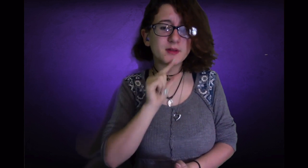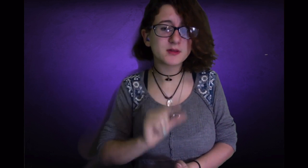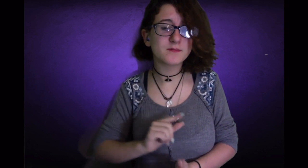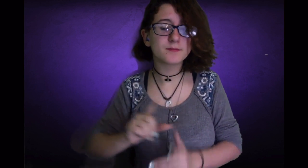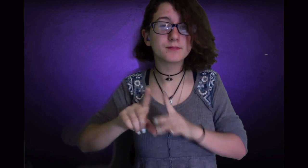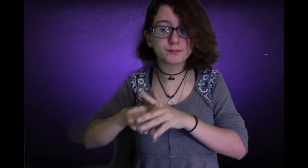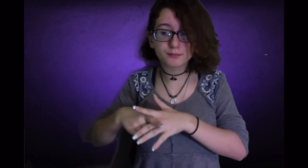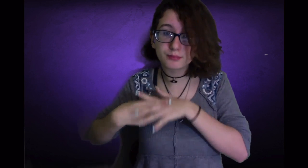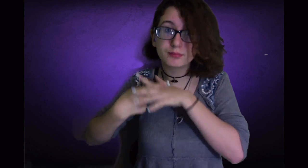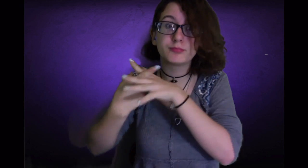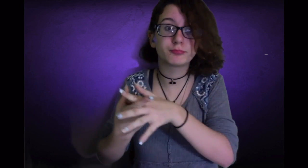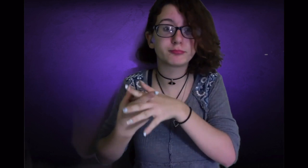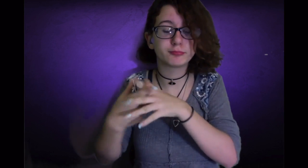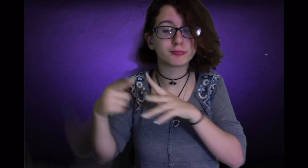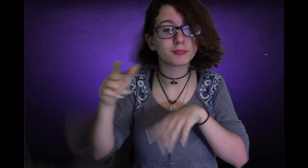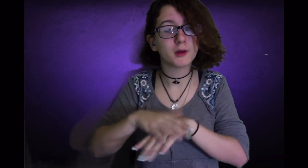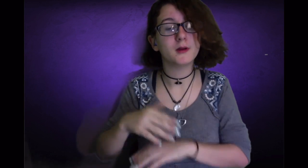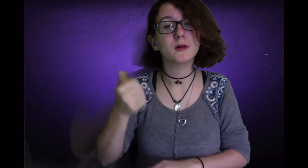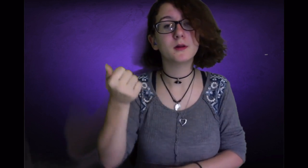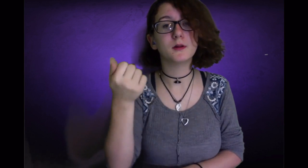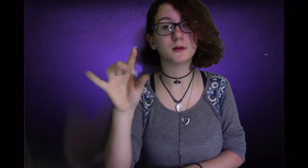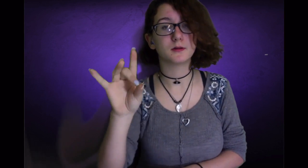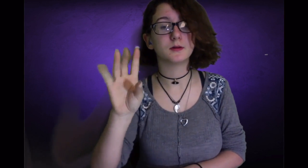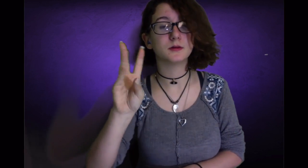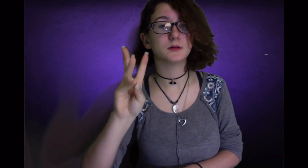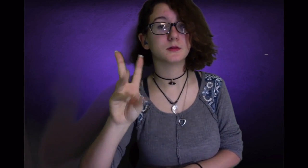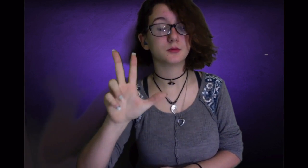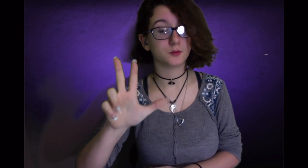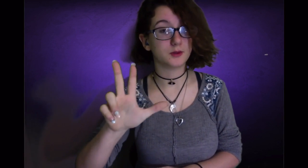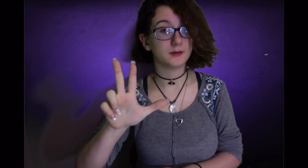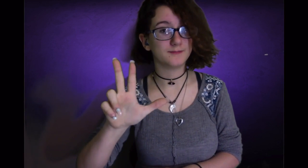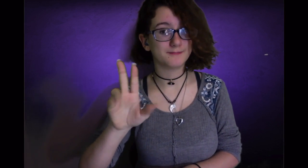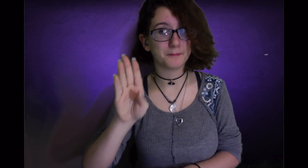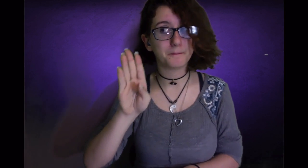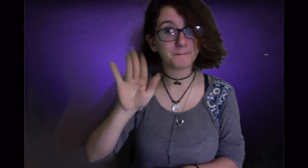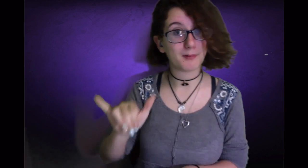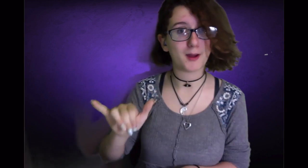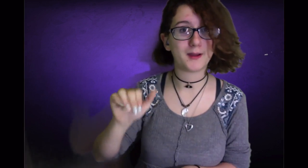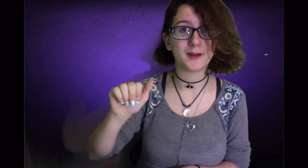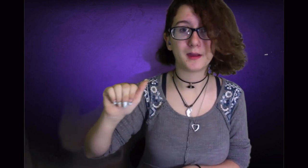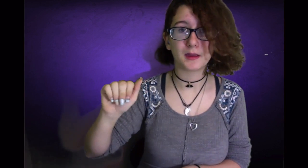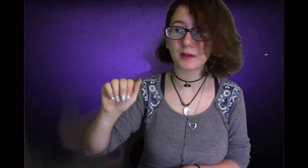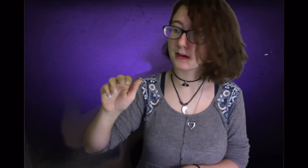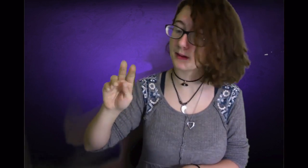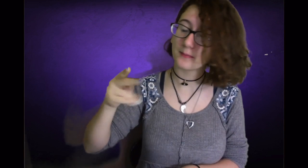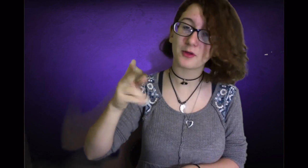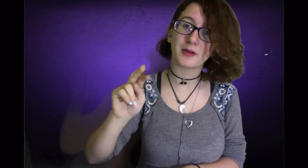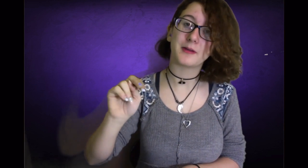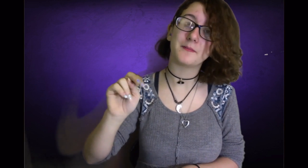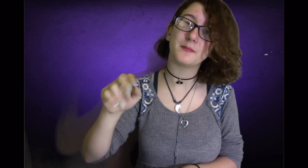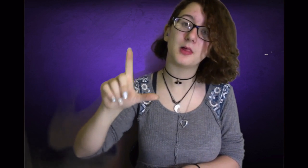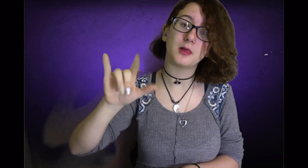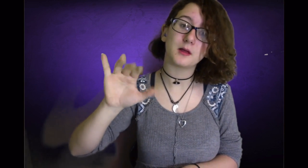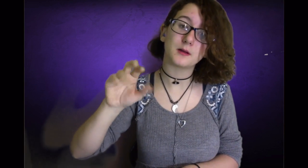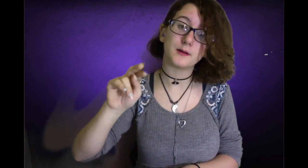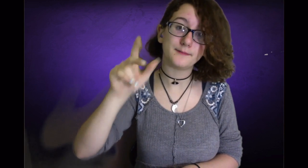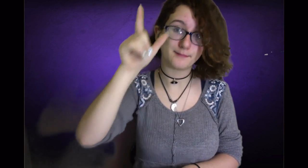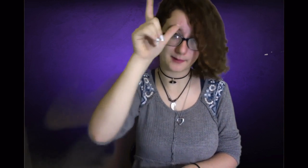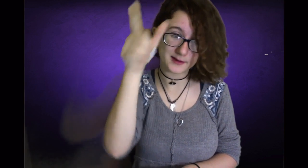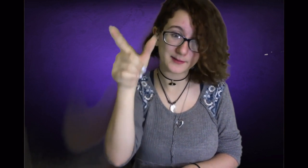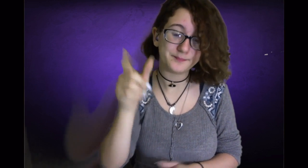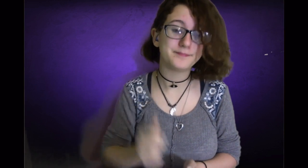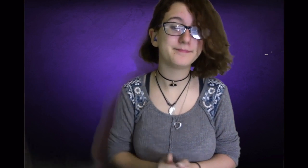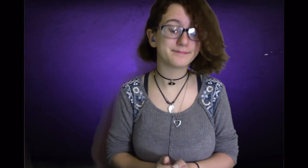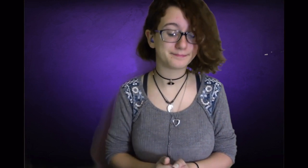Thanksgiving began nation-wide on 1863 by Abraham Lincoln